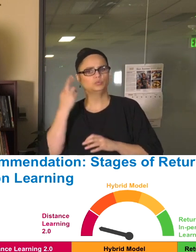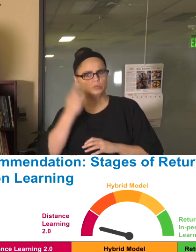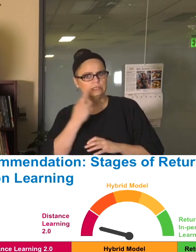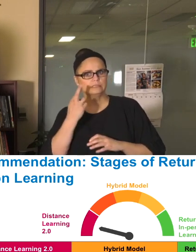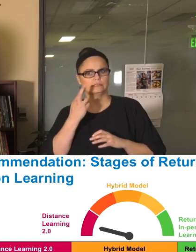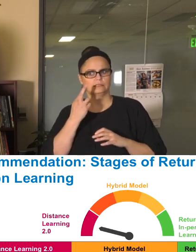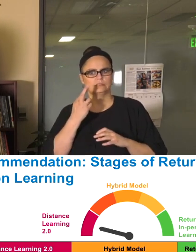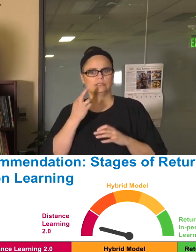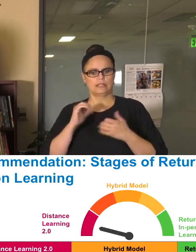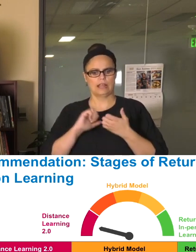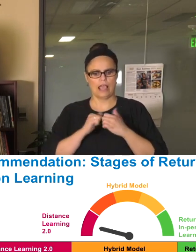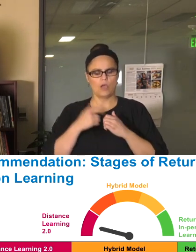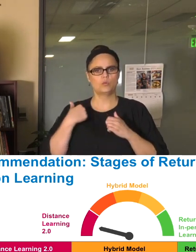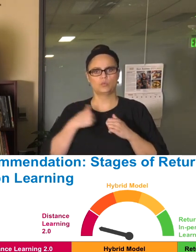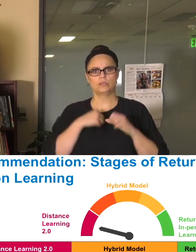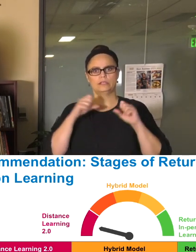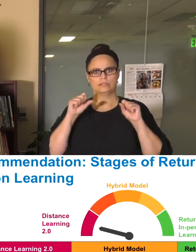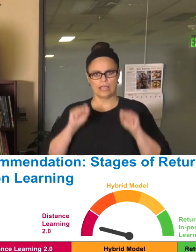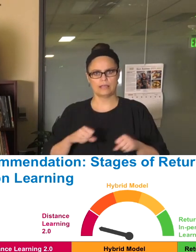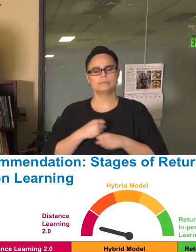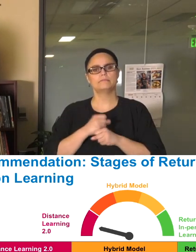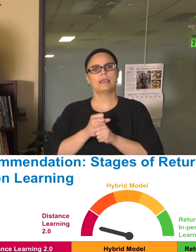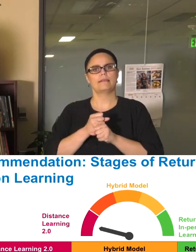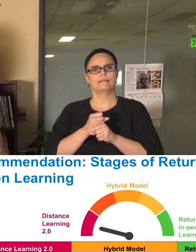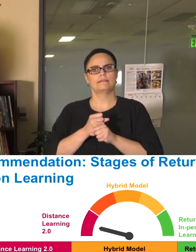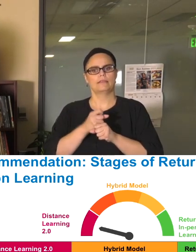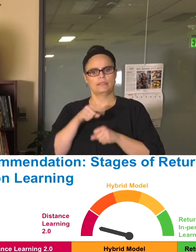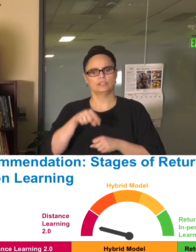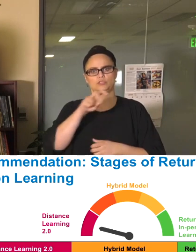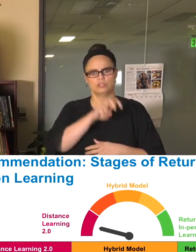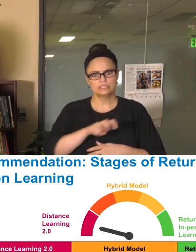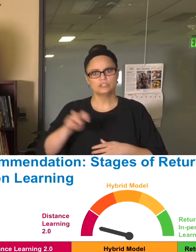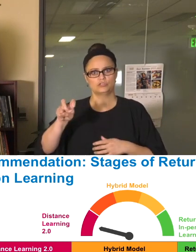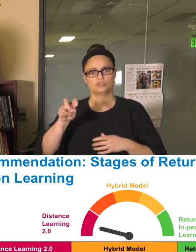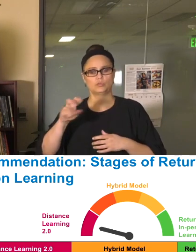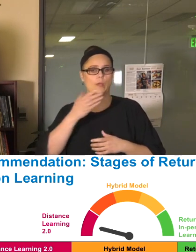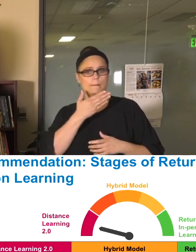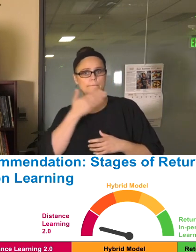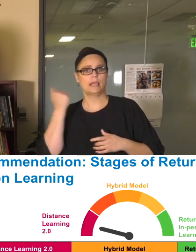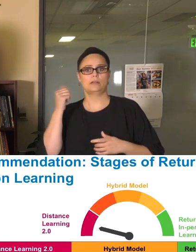successful transitions into new and what we believe will be better models when it's safe to do so.